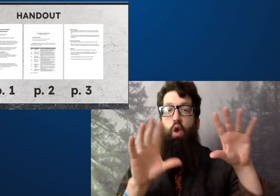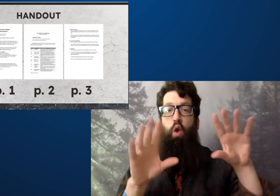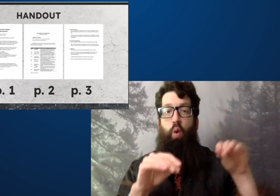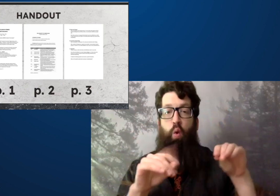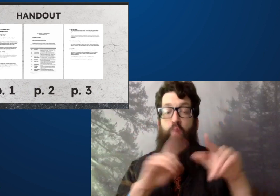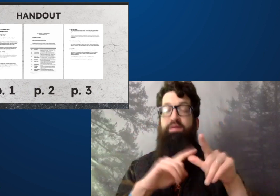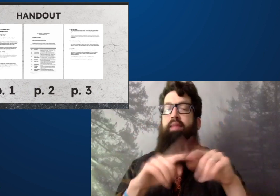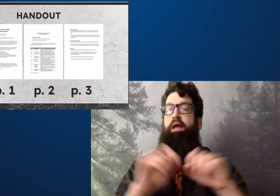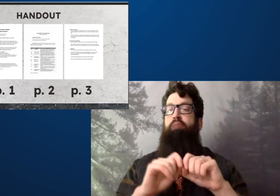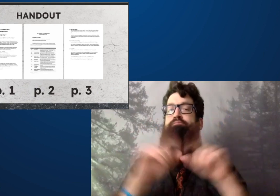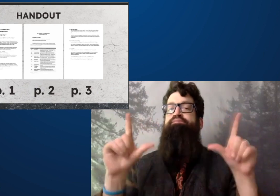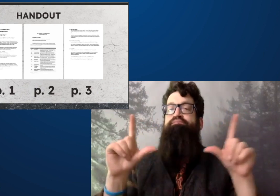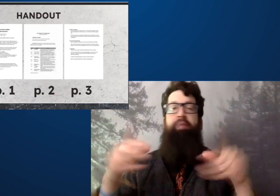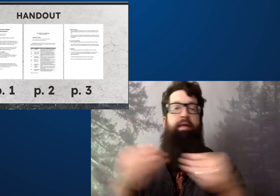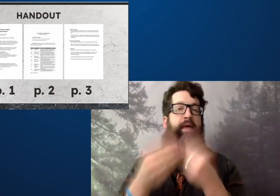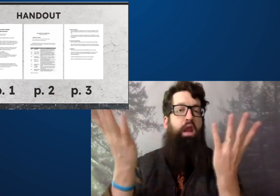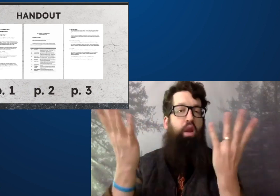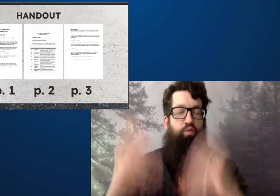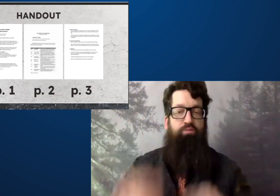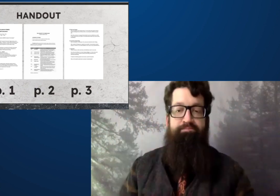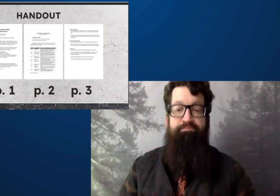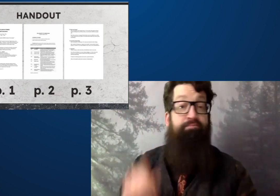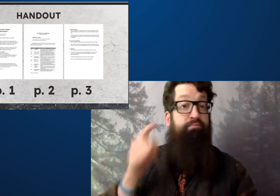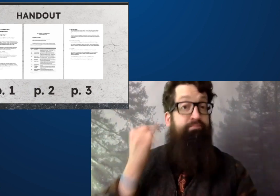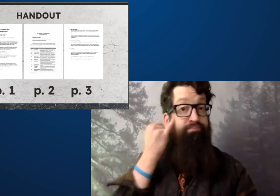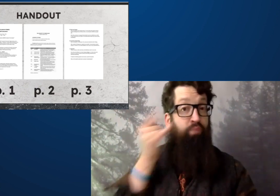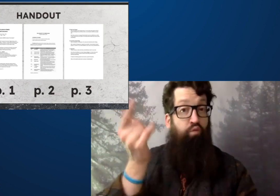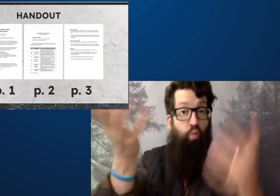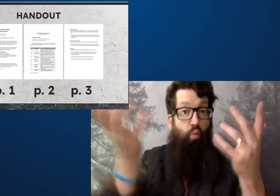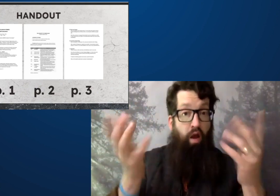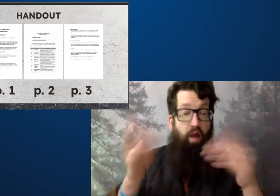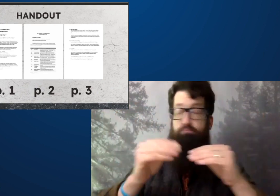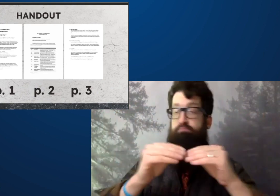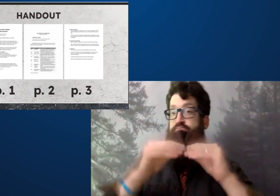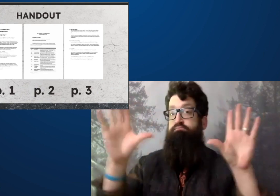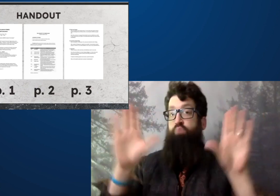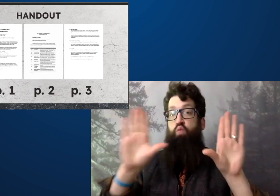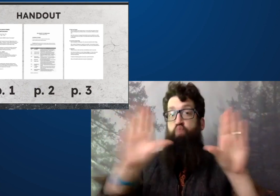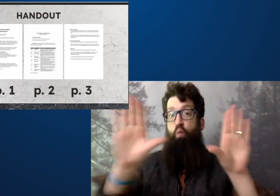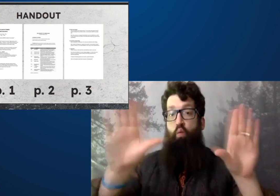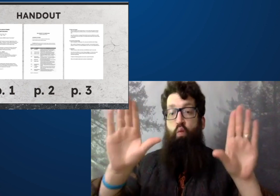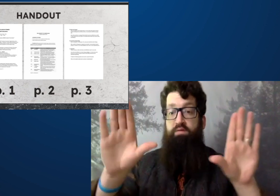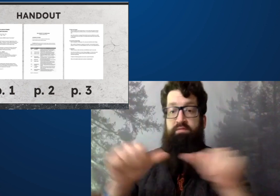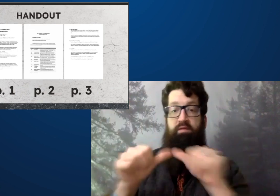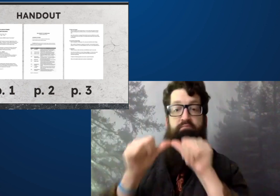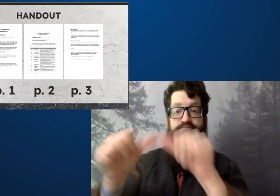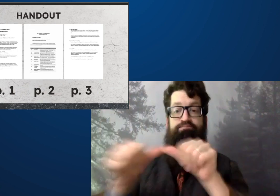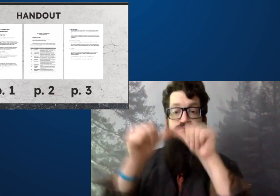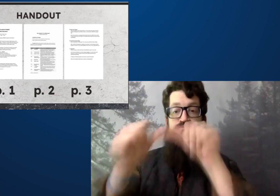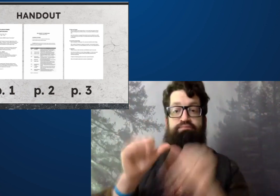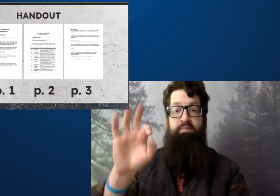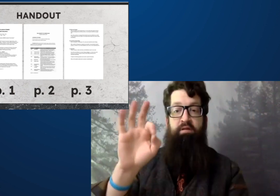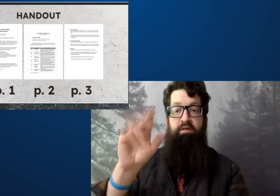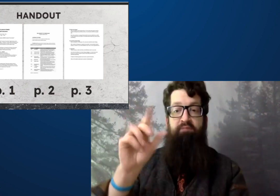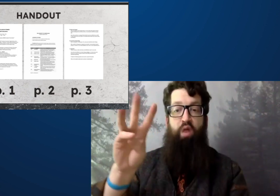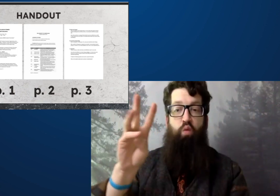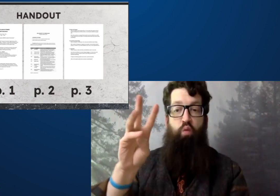I'm going to close my PowerPoint screen now. And then I'll open up the handout so you can see it more clearly.